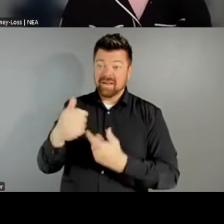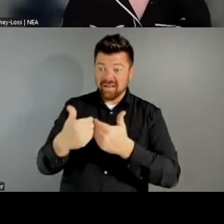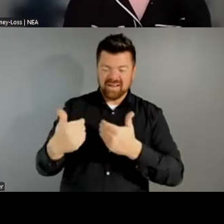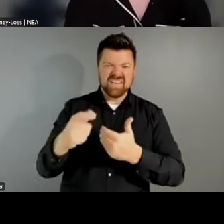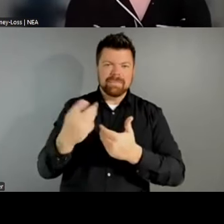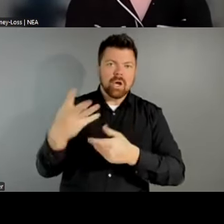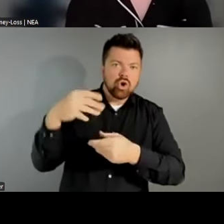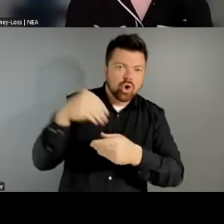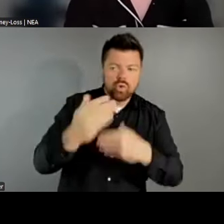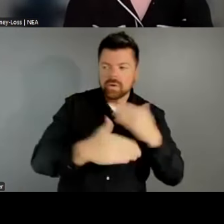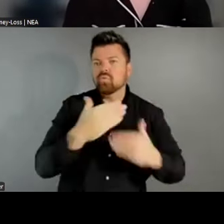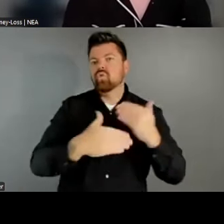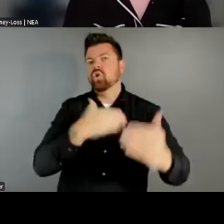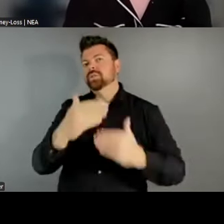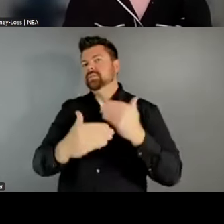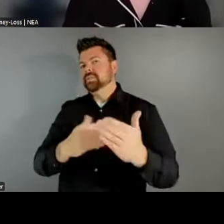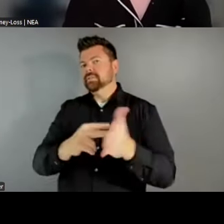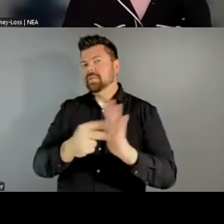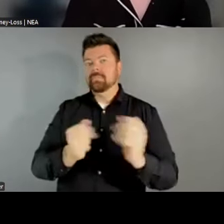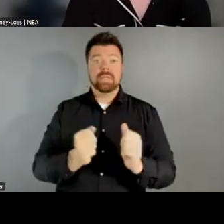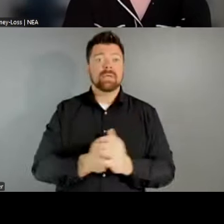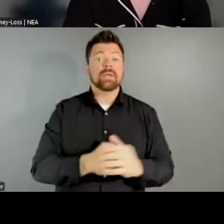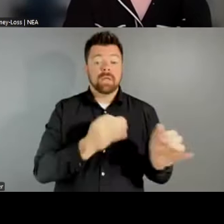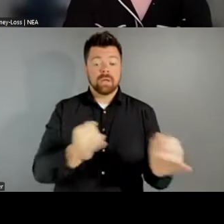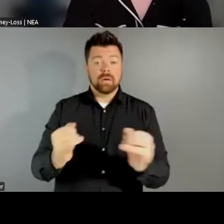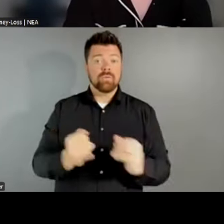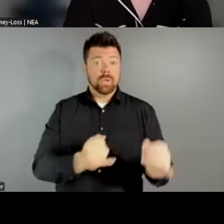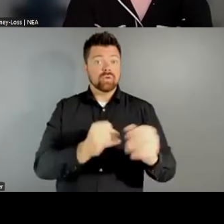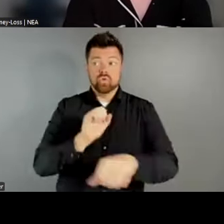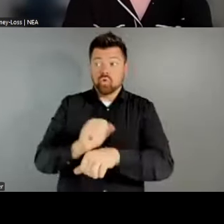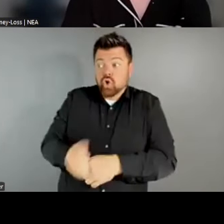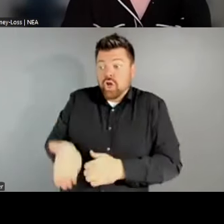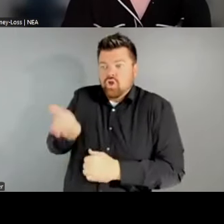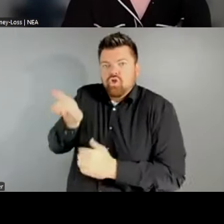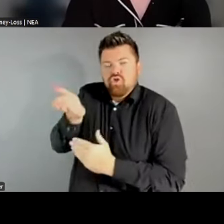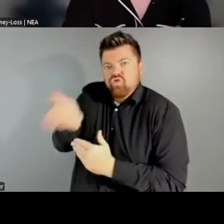the way, making sure that the people closest to the work on the ground are represented as it is